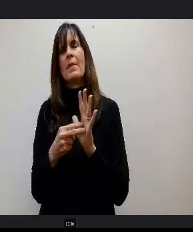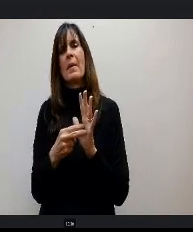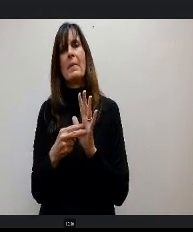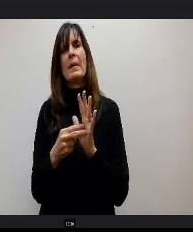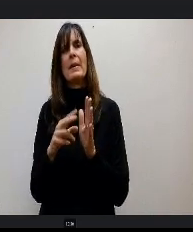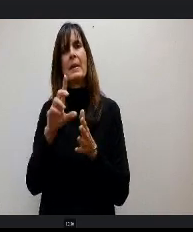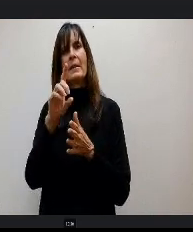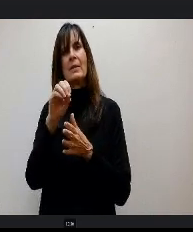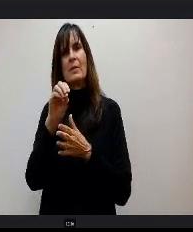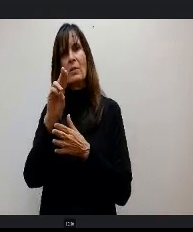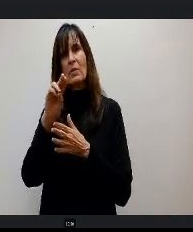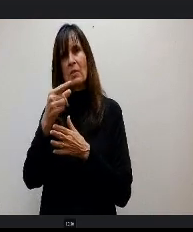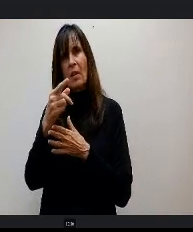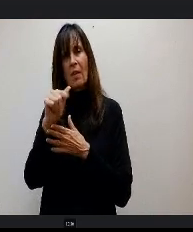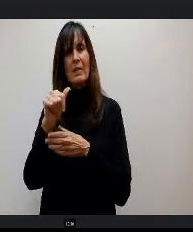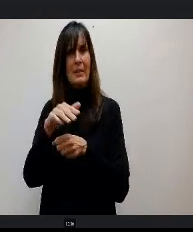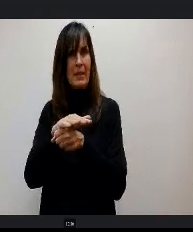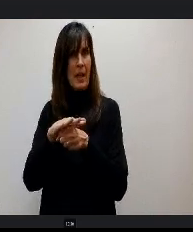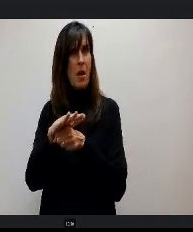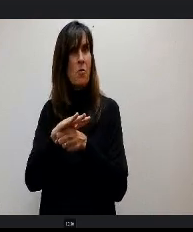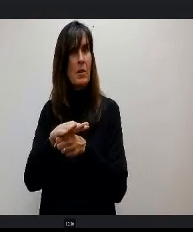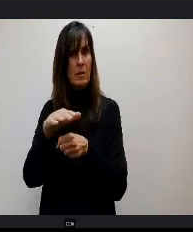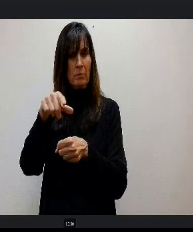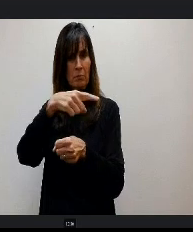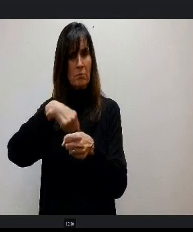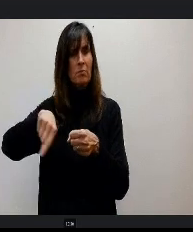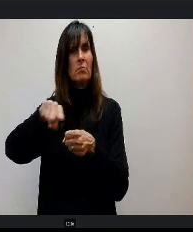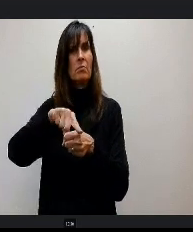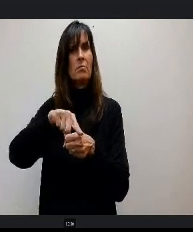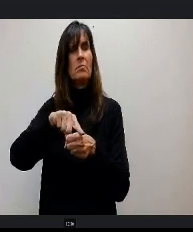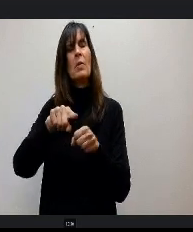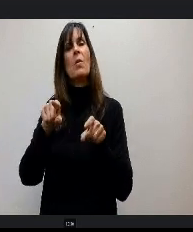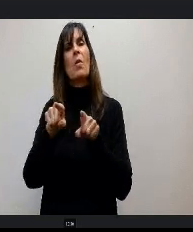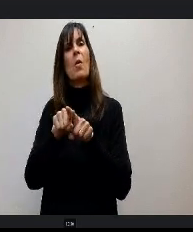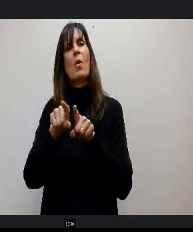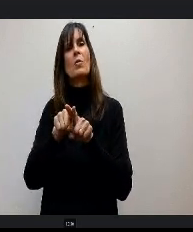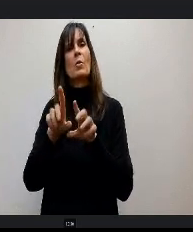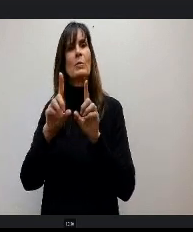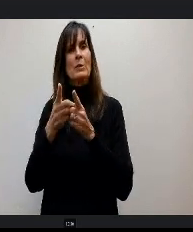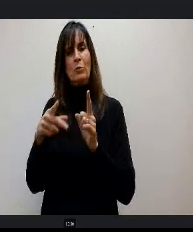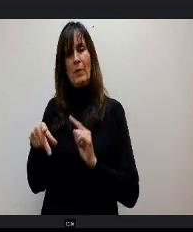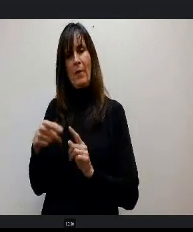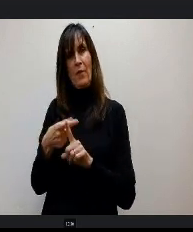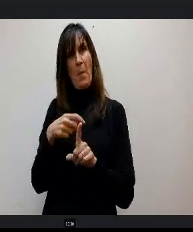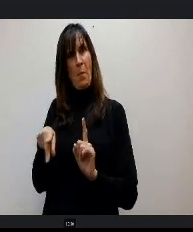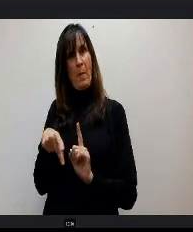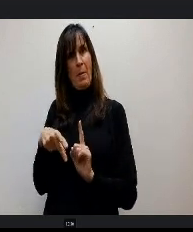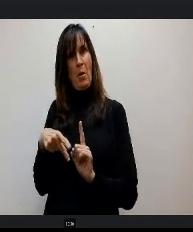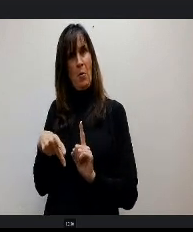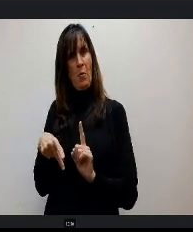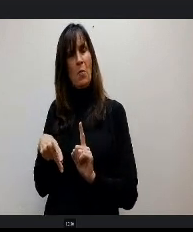In that in that geographical region as well as districts in Pueblo going south. So that would be one of the